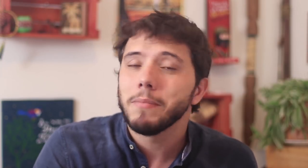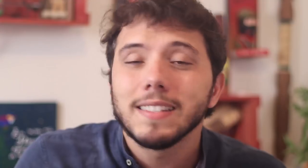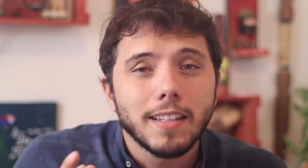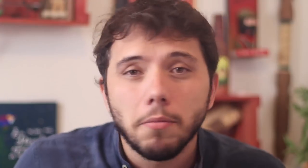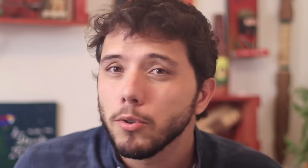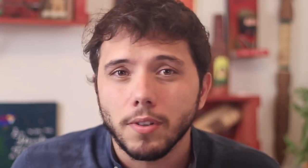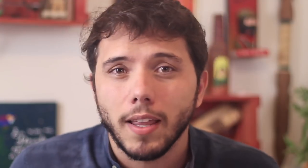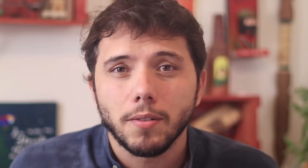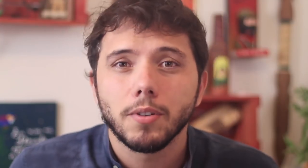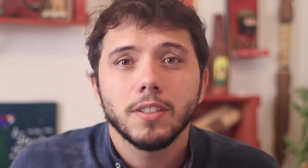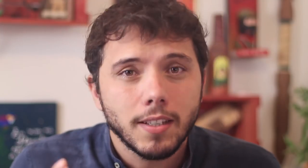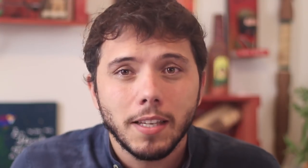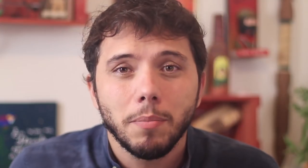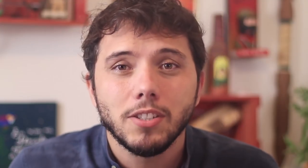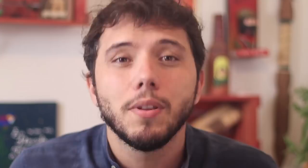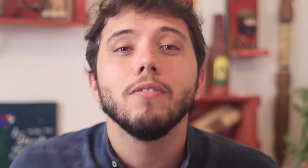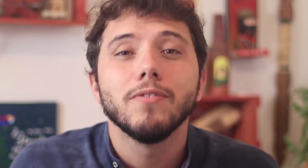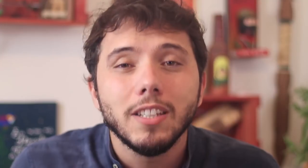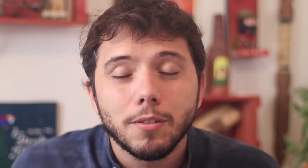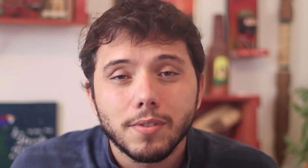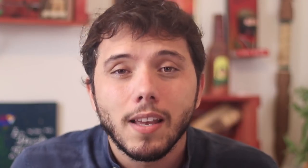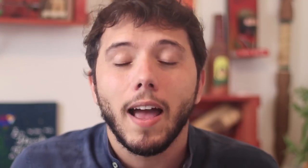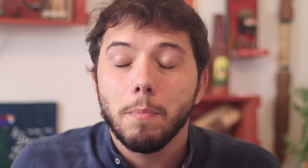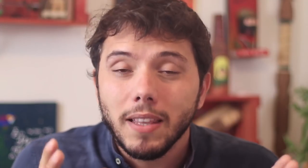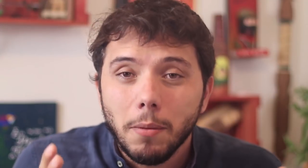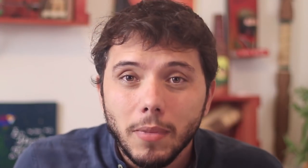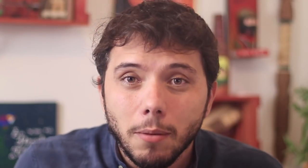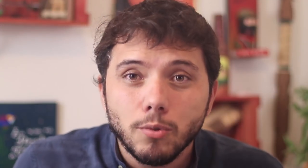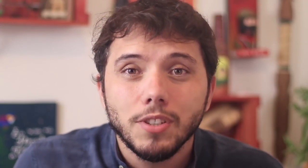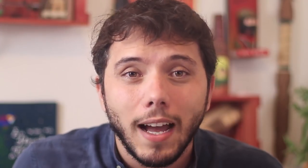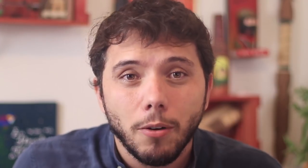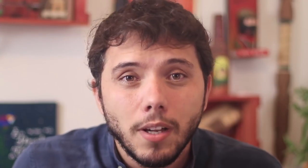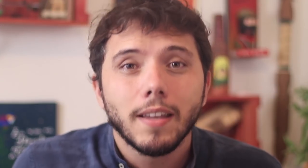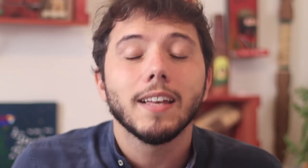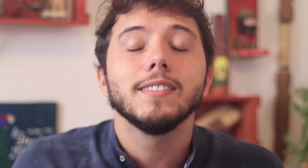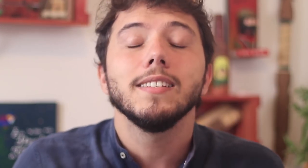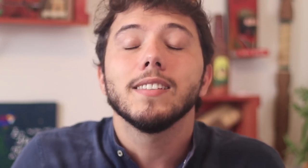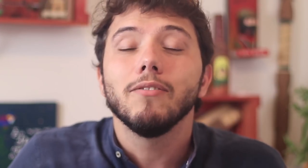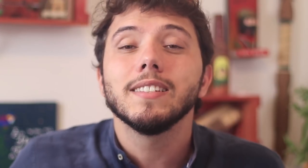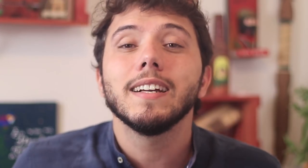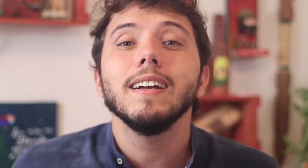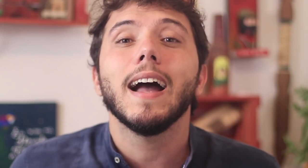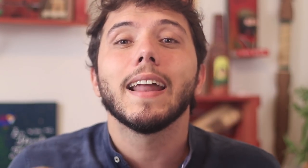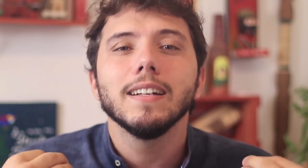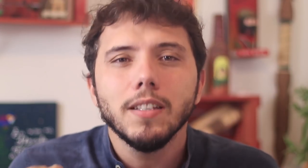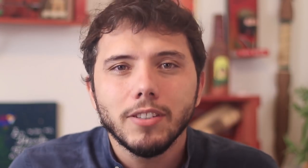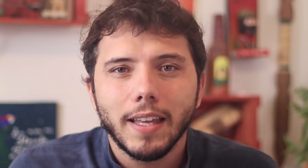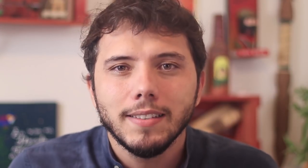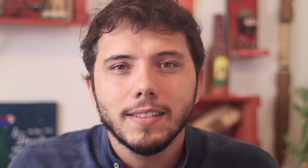But no Bolsonaro, what had to be stopped was the virus, the global epidemic that the science was showing clear evidence of